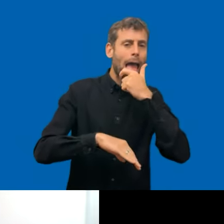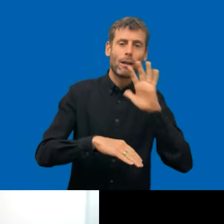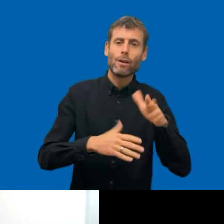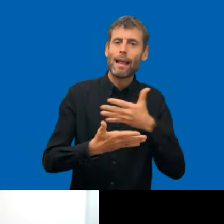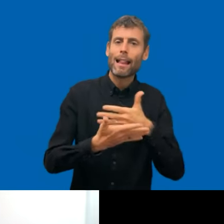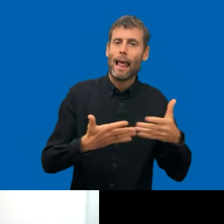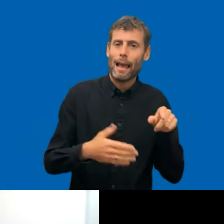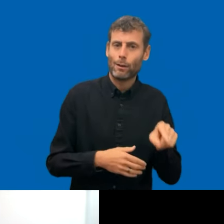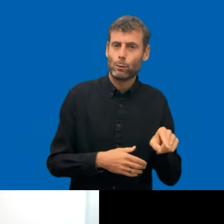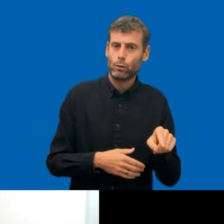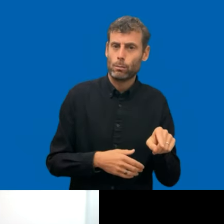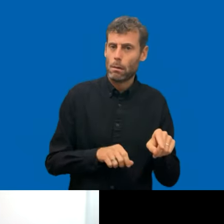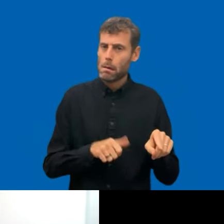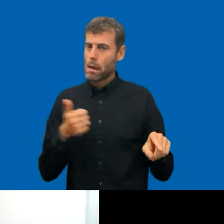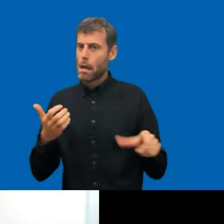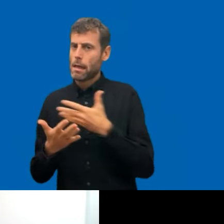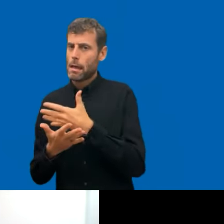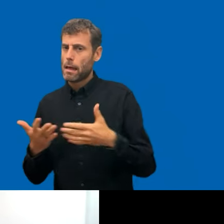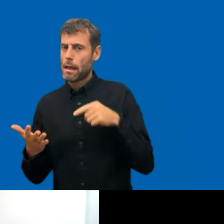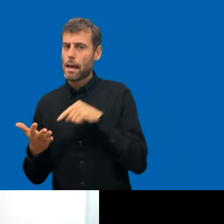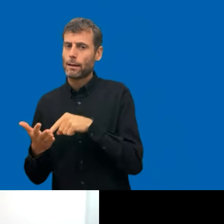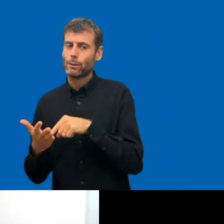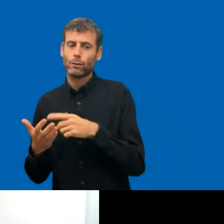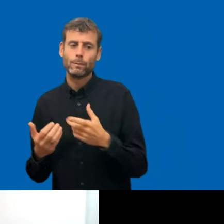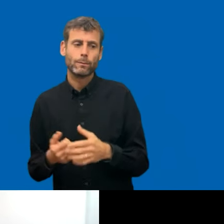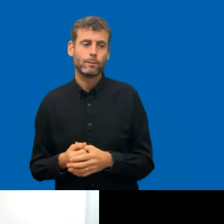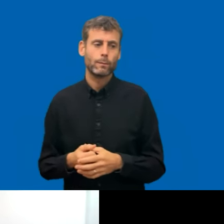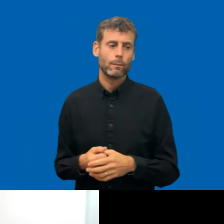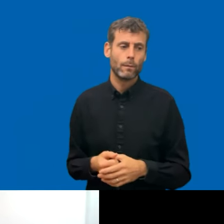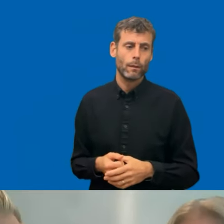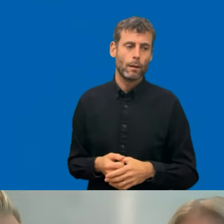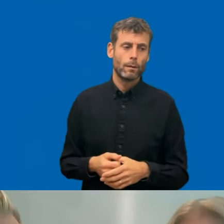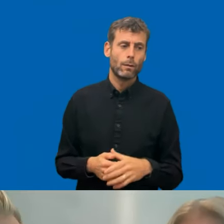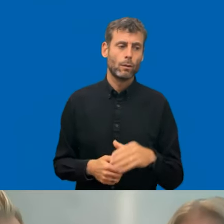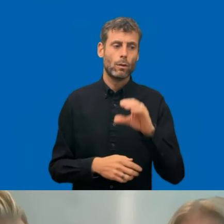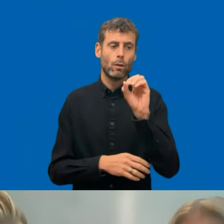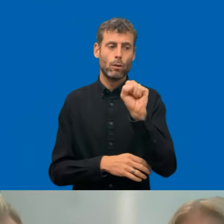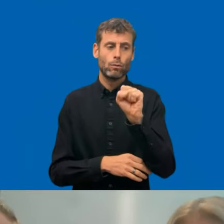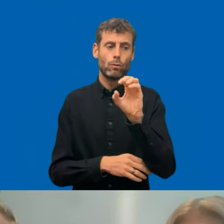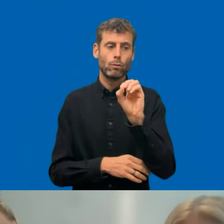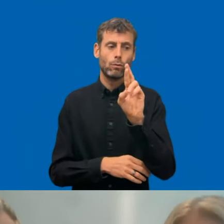I just saw that the chat I just wrote to our supplier who we are working really